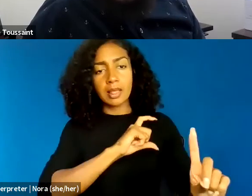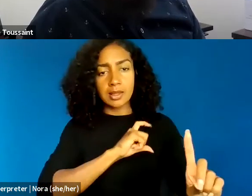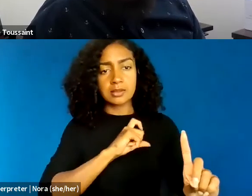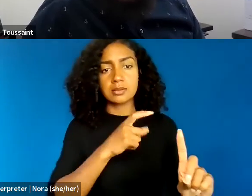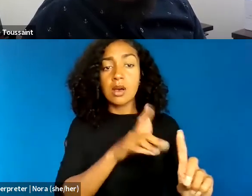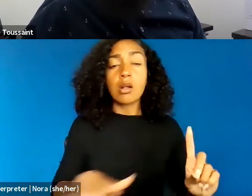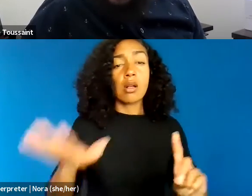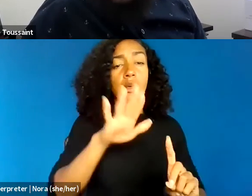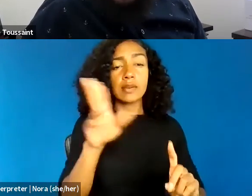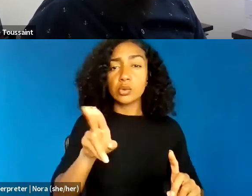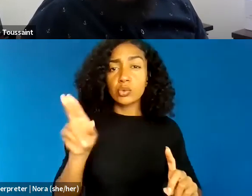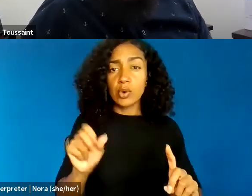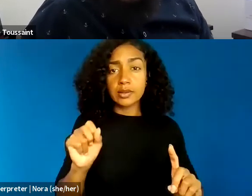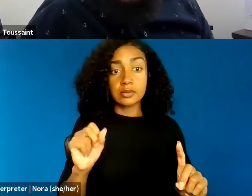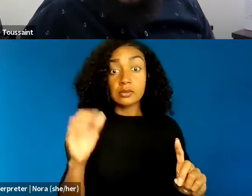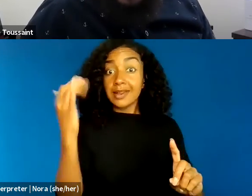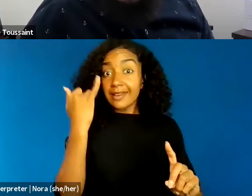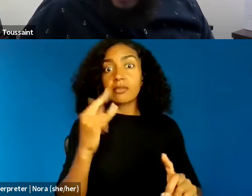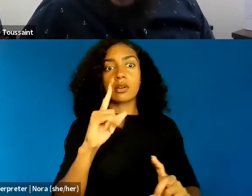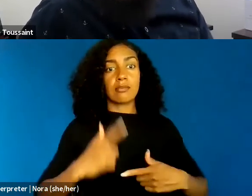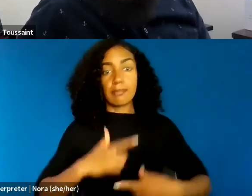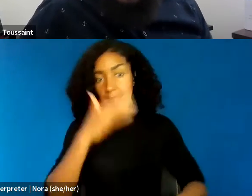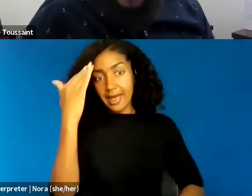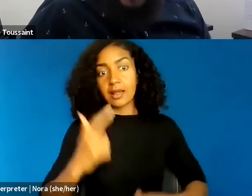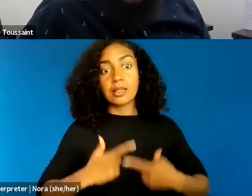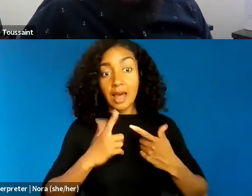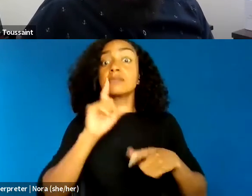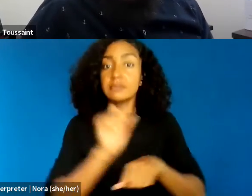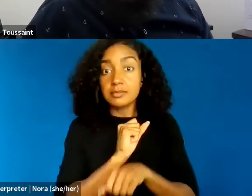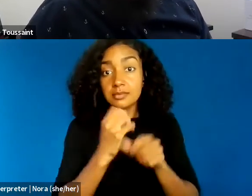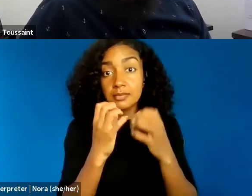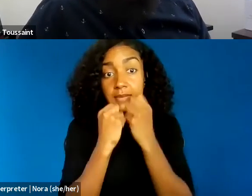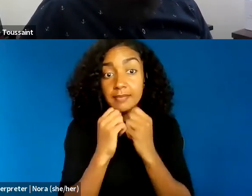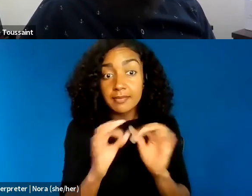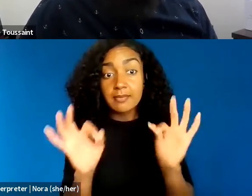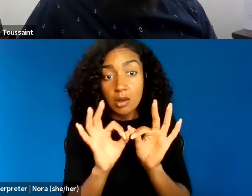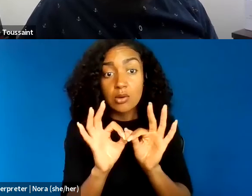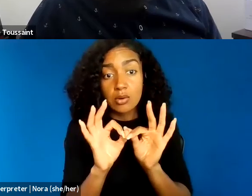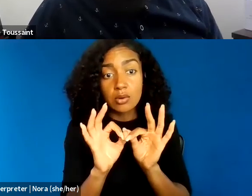because if Black lives truly matter, well, so much our so-called social order